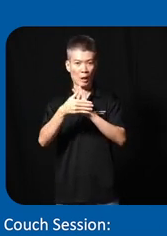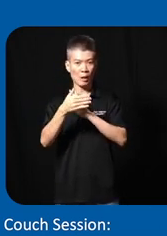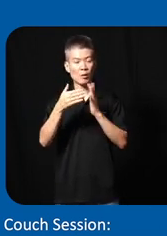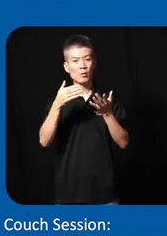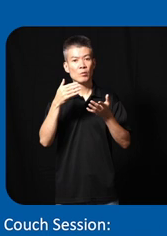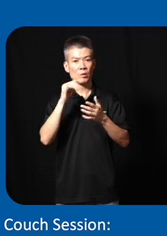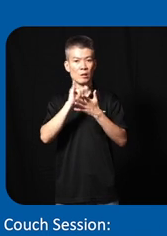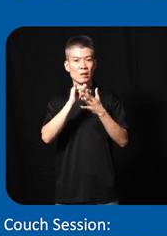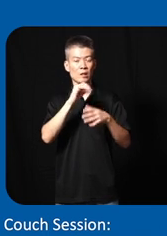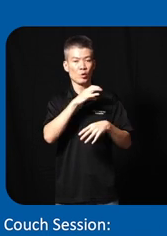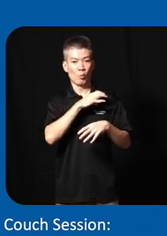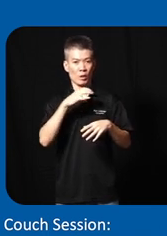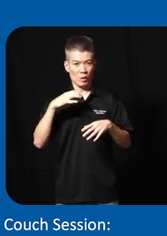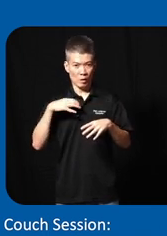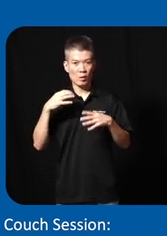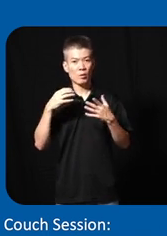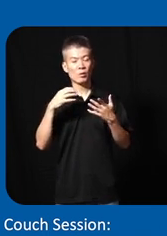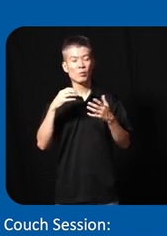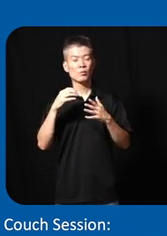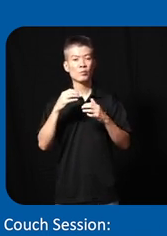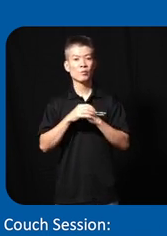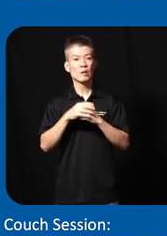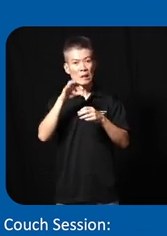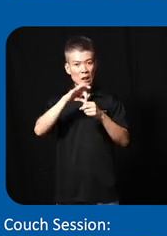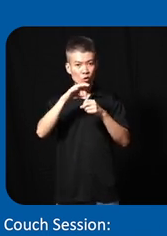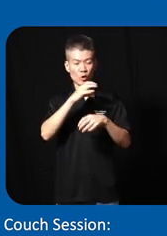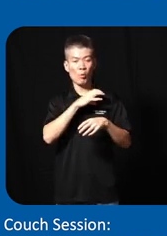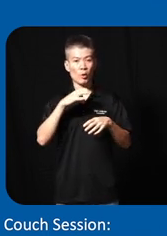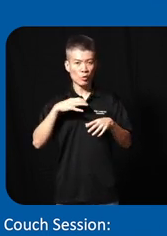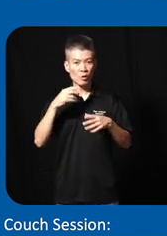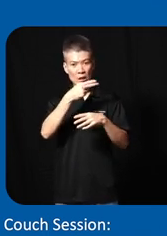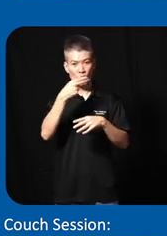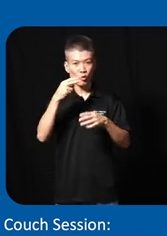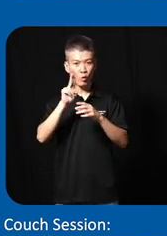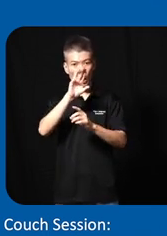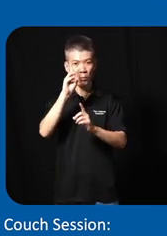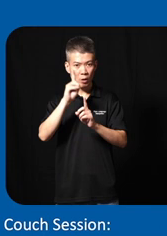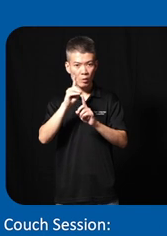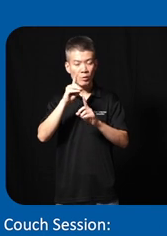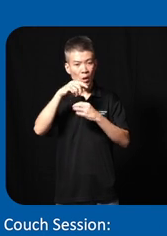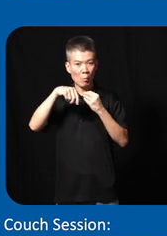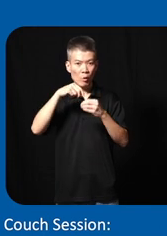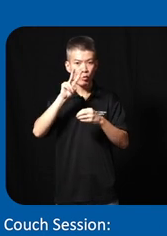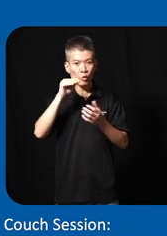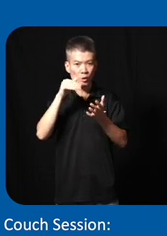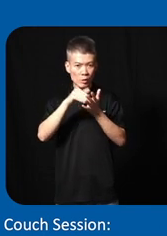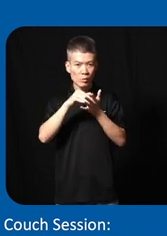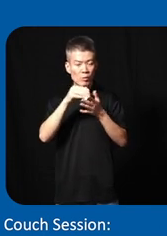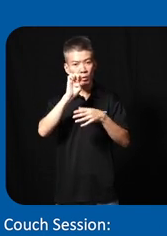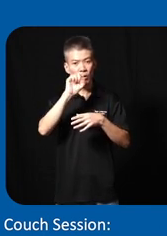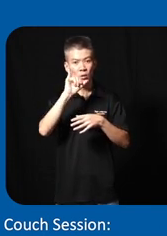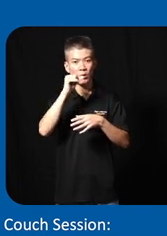committee uh the election Committee in Indonesia to update uh around 2,000 eligible voters with